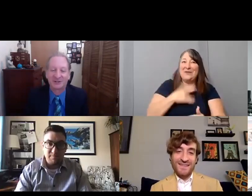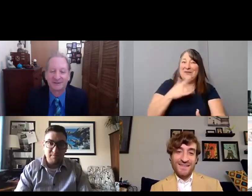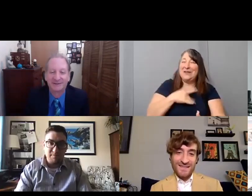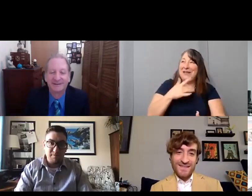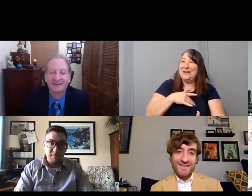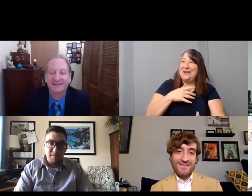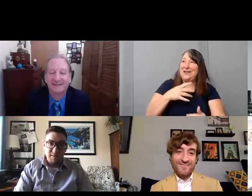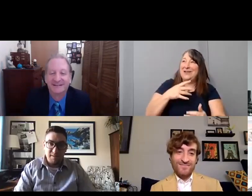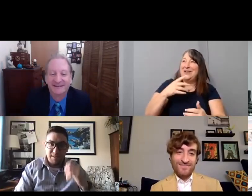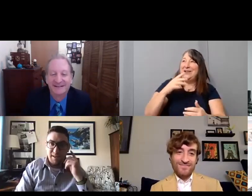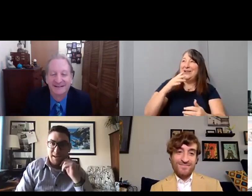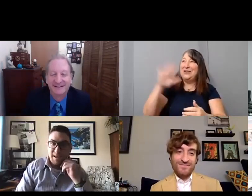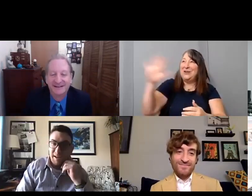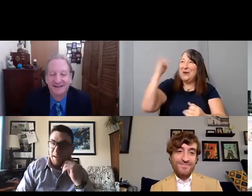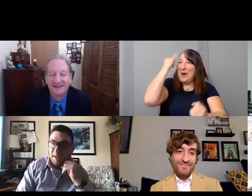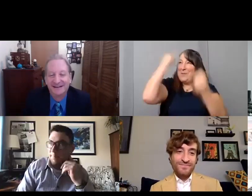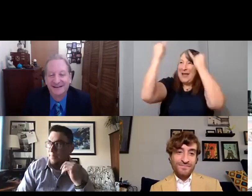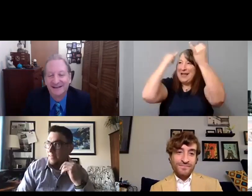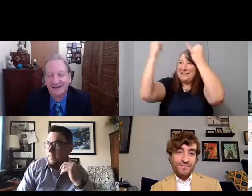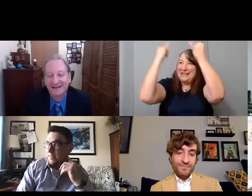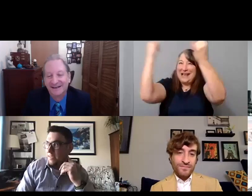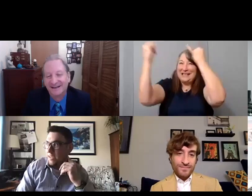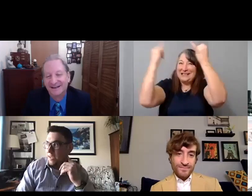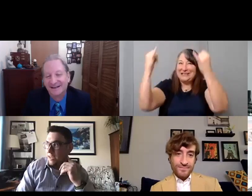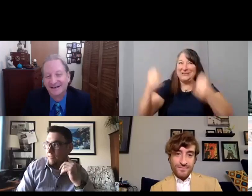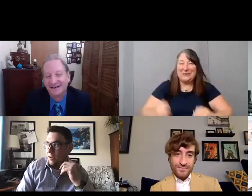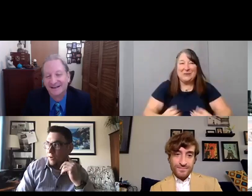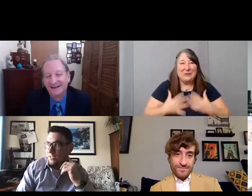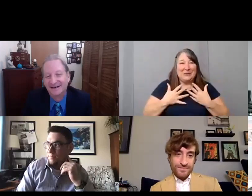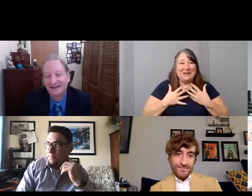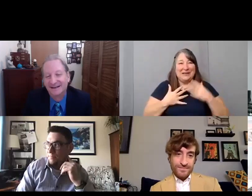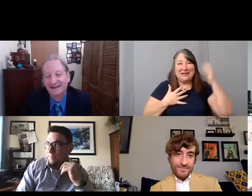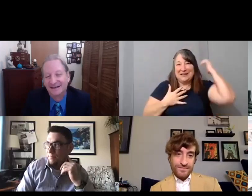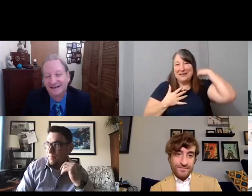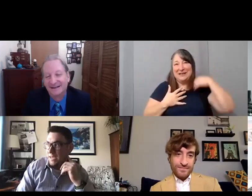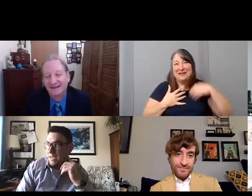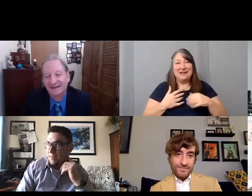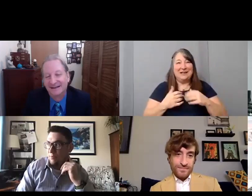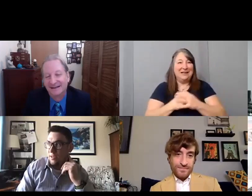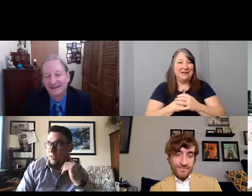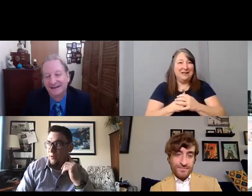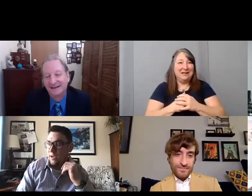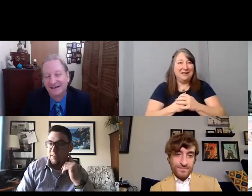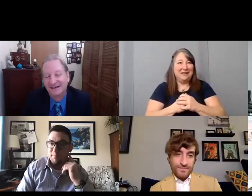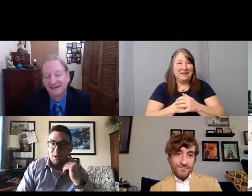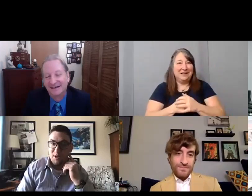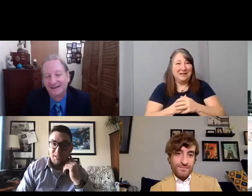[Scott] Um, I mean I've always been a pretty creative person,